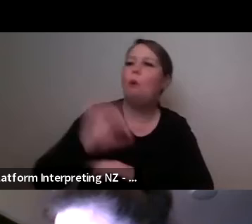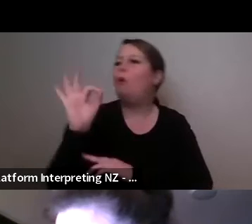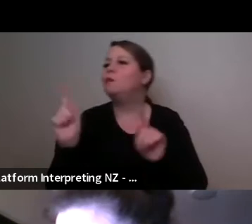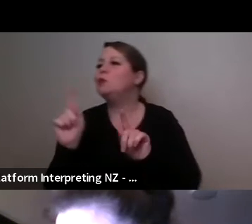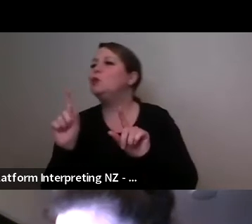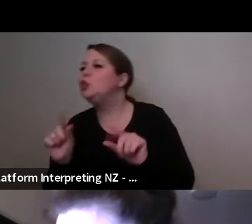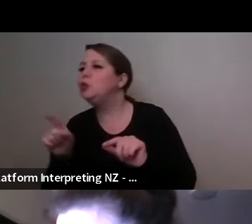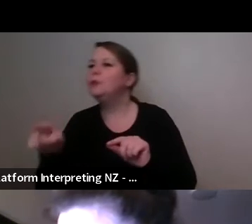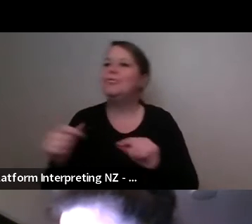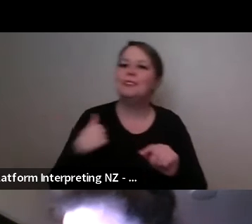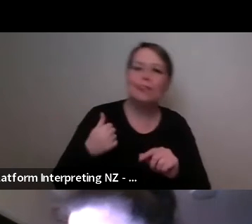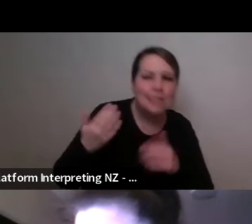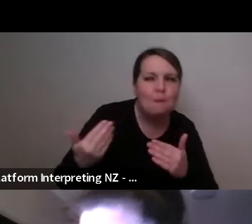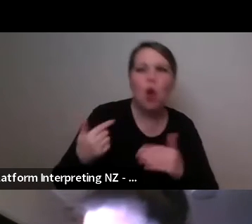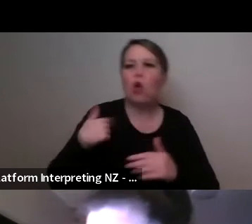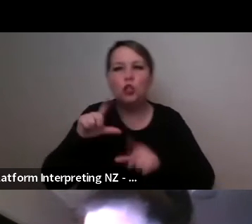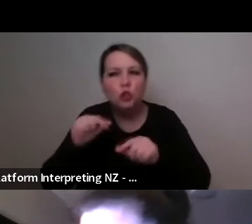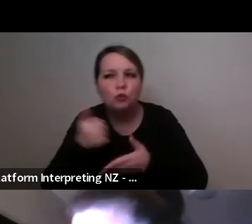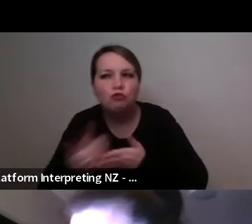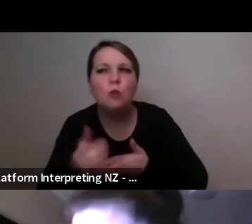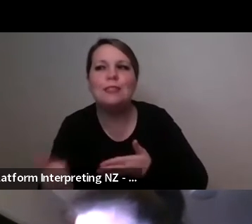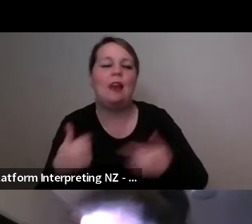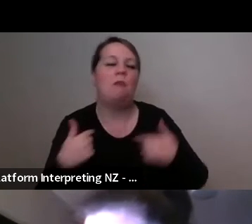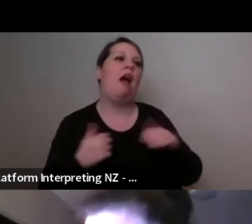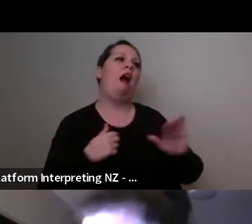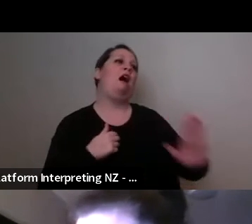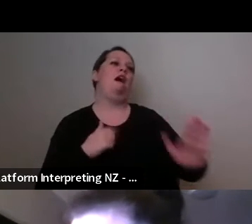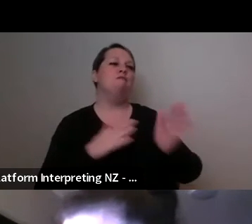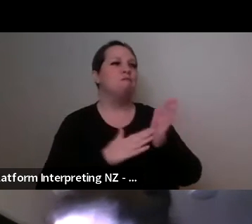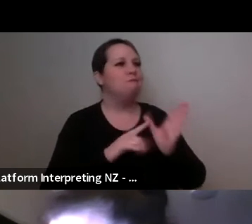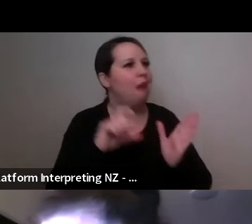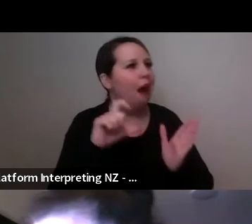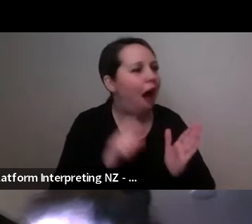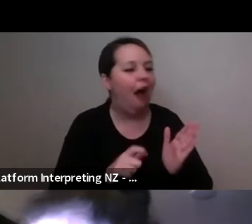Good! I say I don't wanna do that Marc, and I jump in my chair, oh it's chaos!